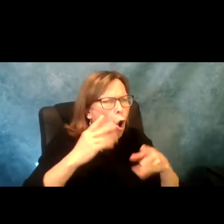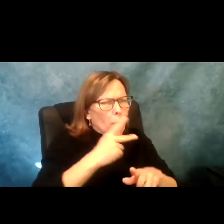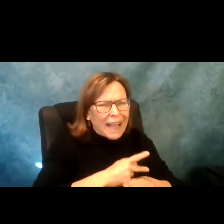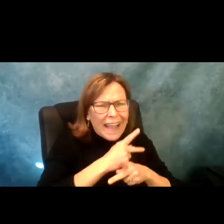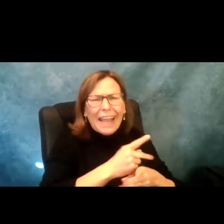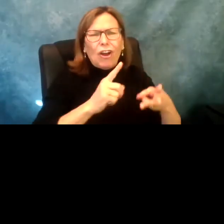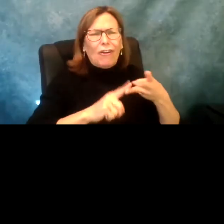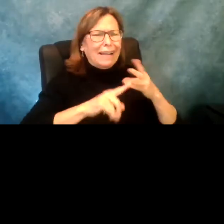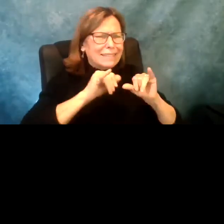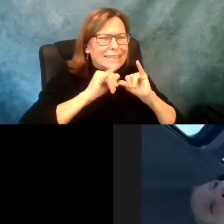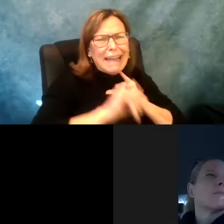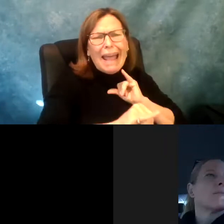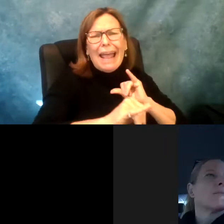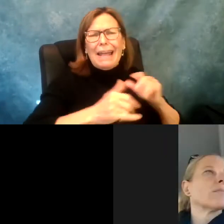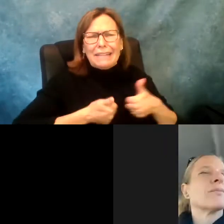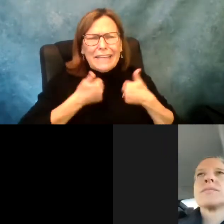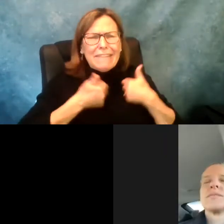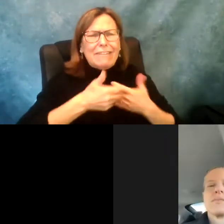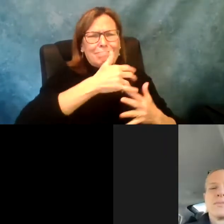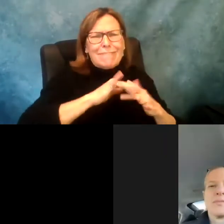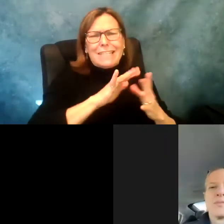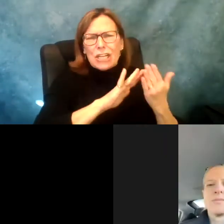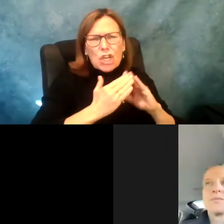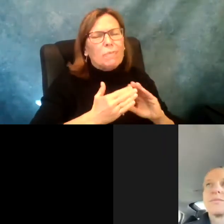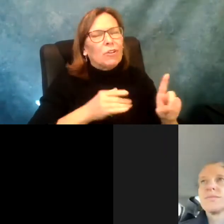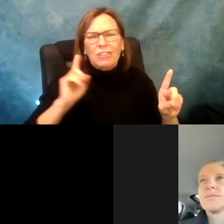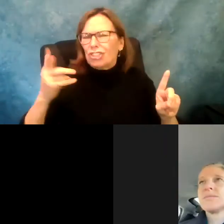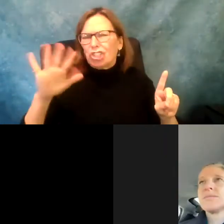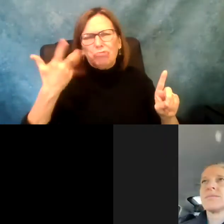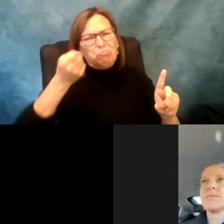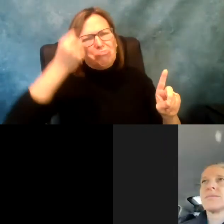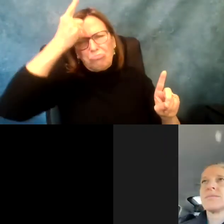We didn't have to convince